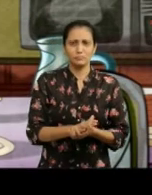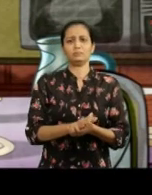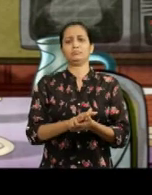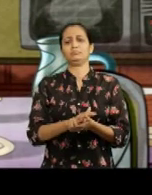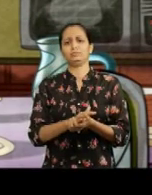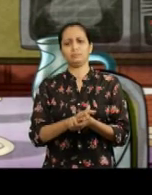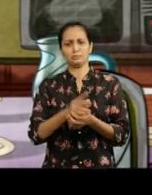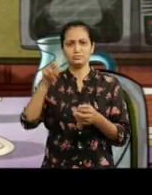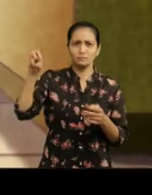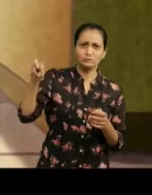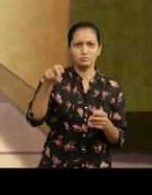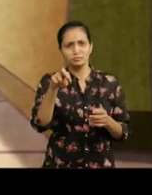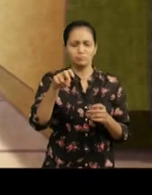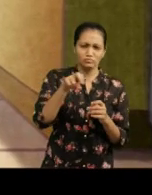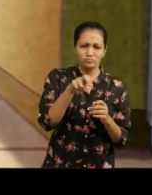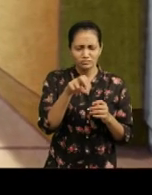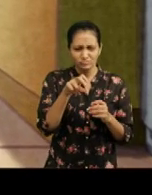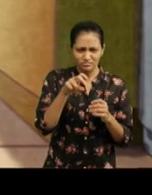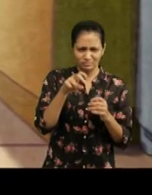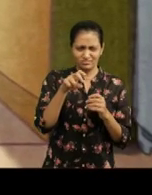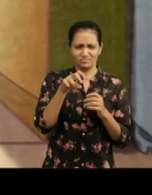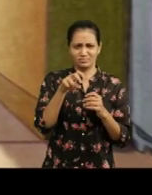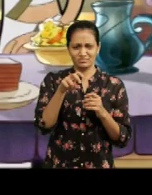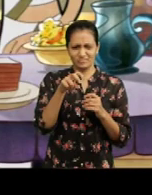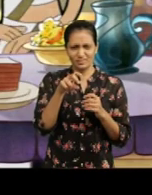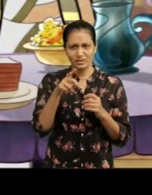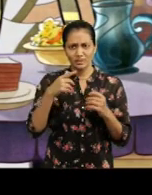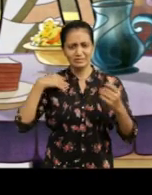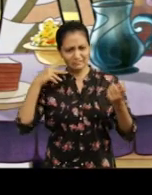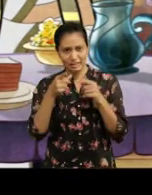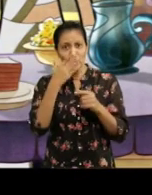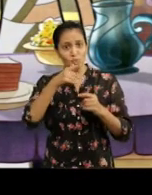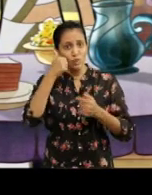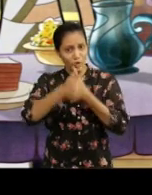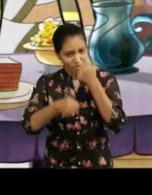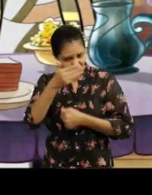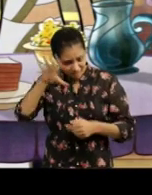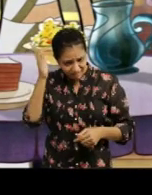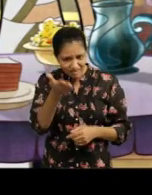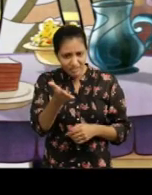(surprised) Huh? Piano music is playing in the background Fancy dress competition today?